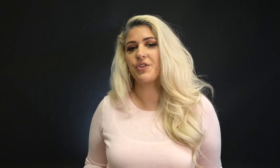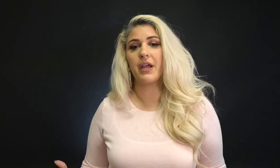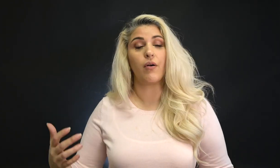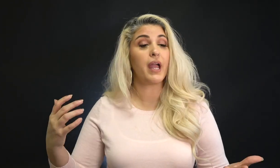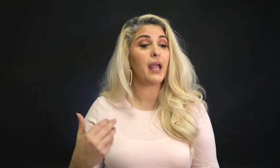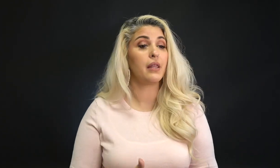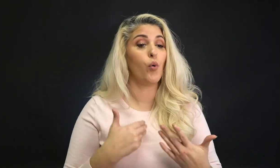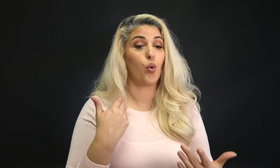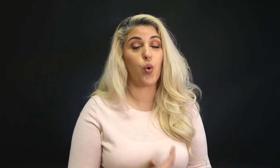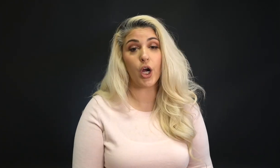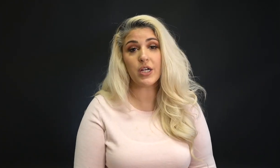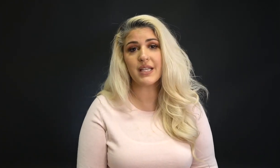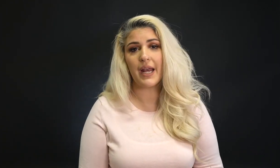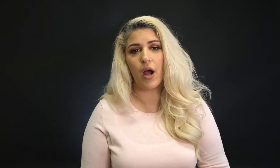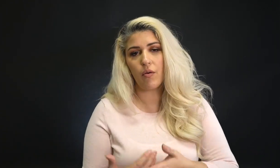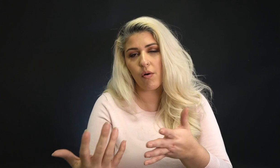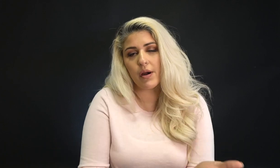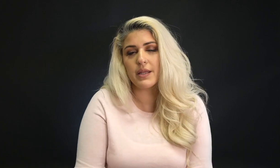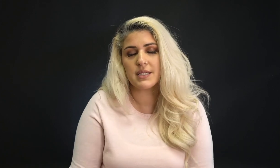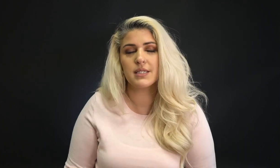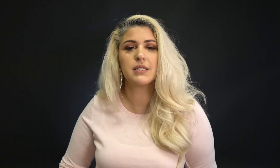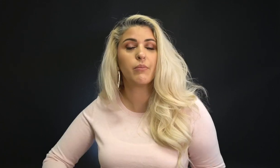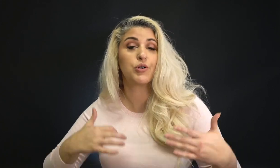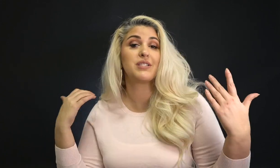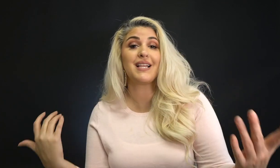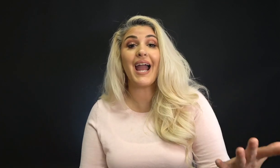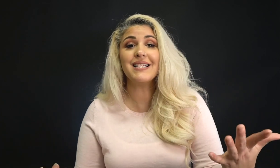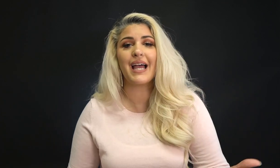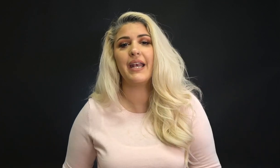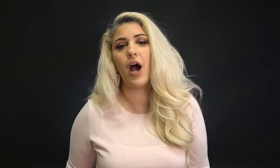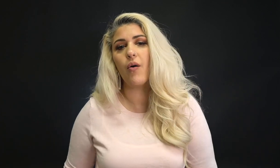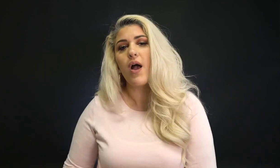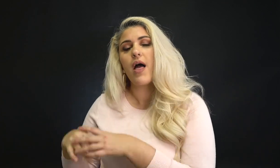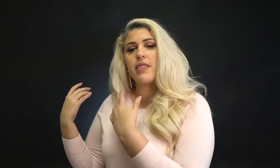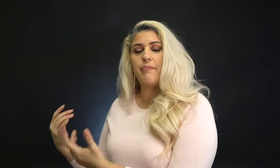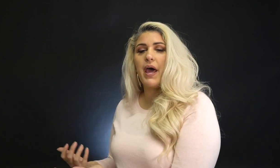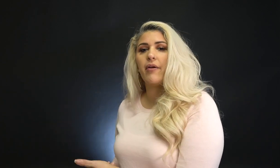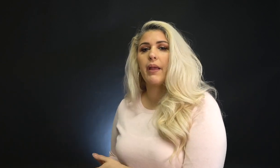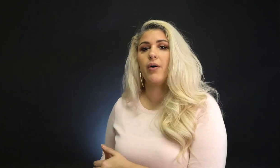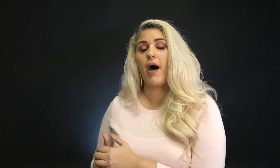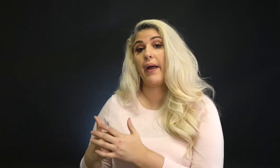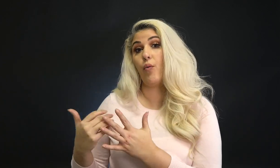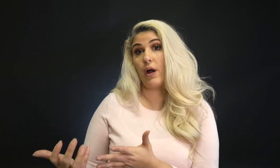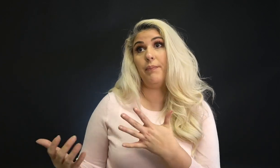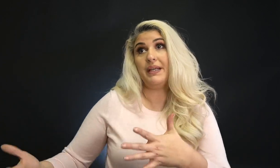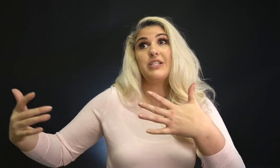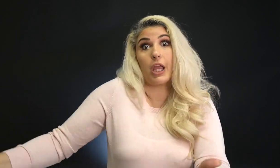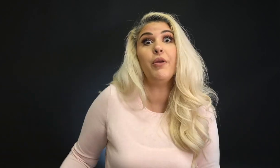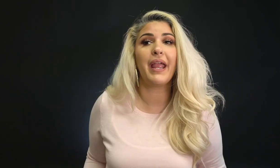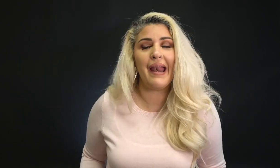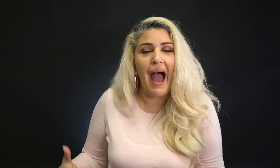So you think, okay, the more words I know, or in this instance, the more signs I know, the better able I will be to communicate,